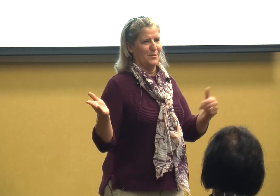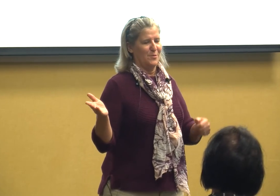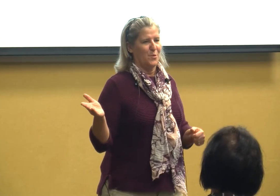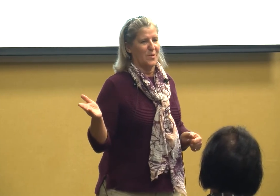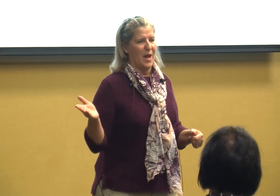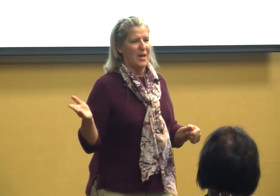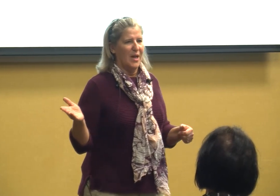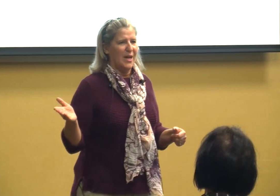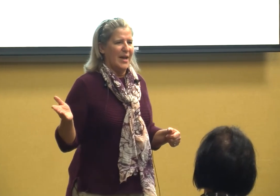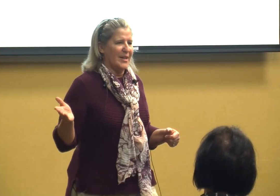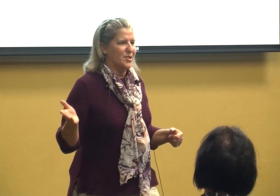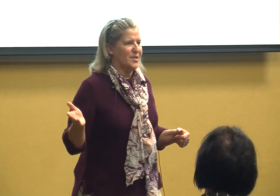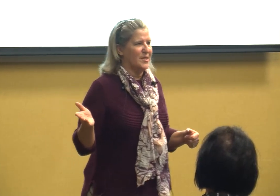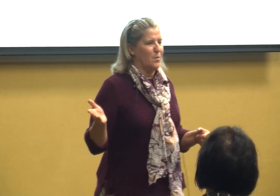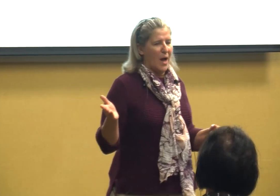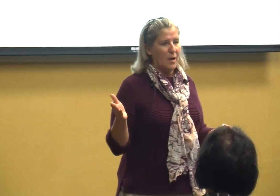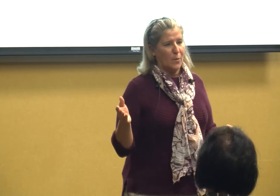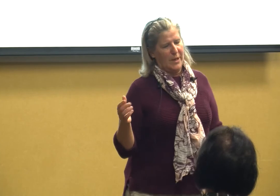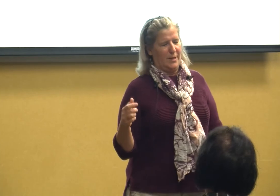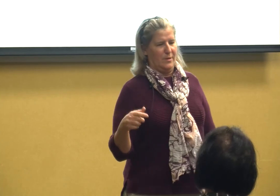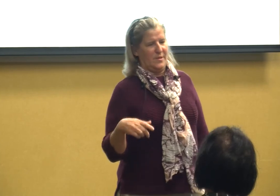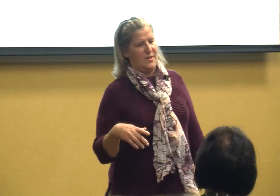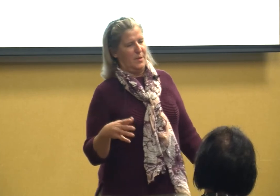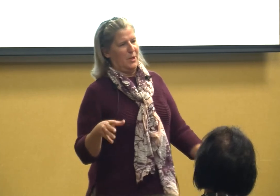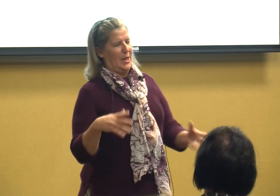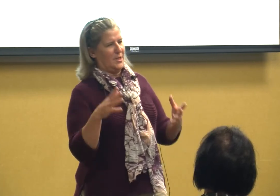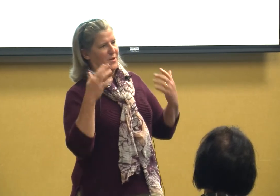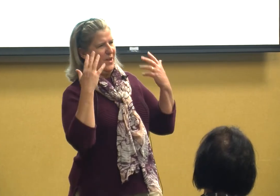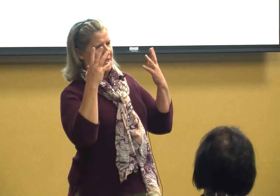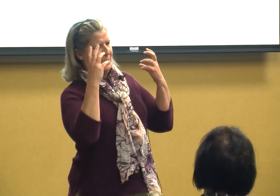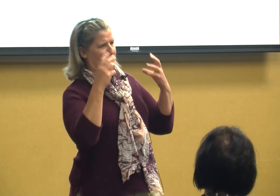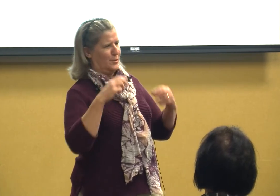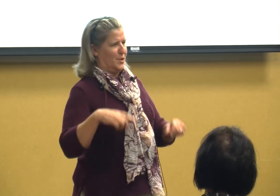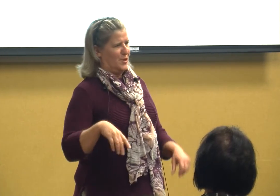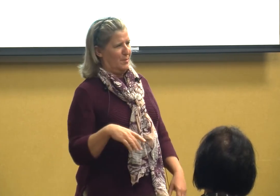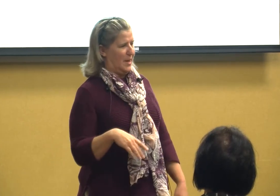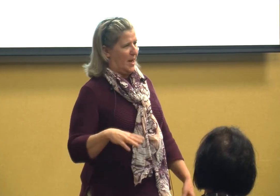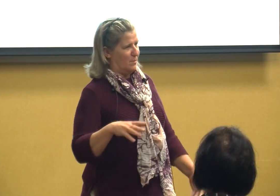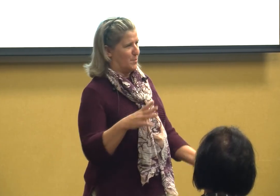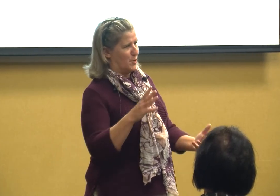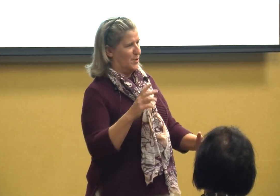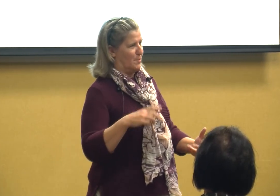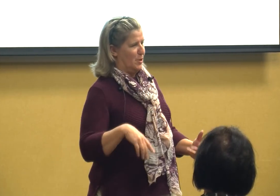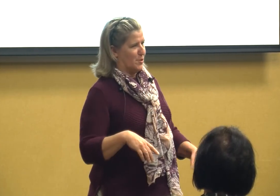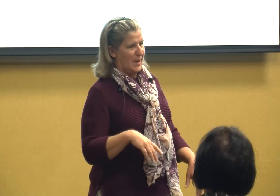before that and she said well we stimulates the vestibular system and helps produce better speech